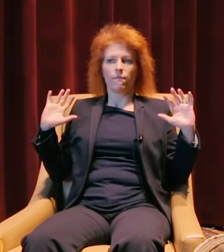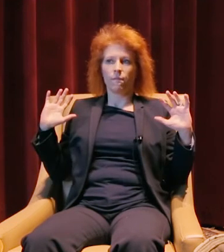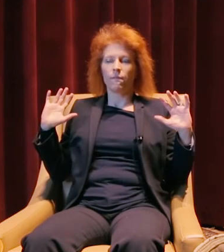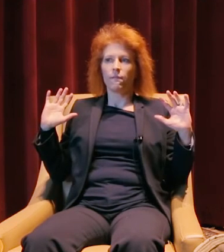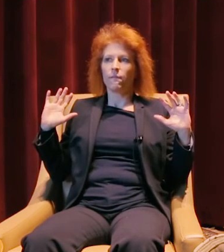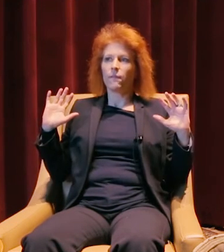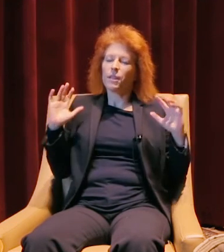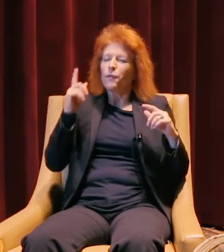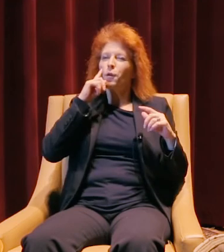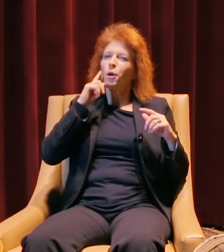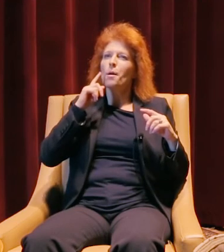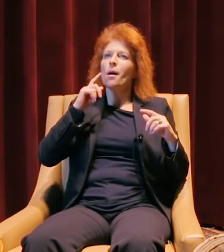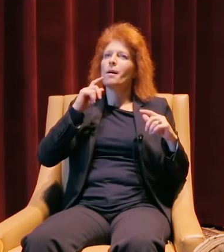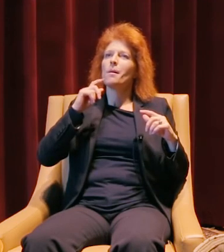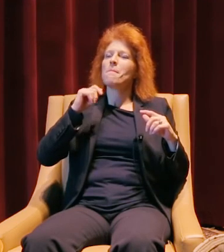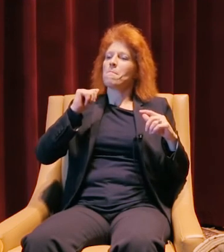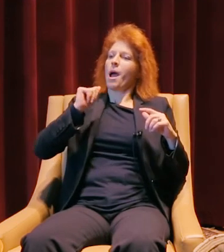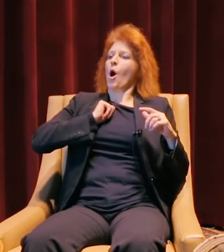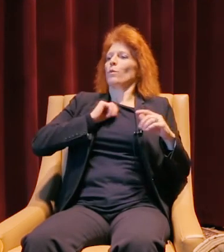Just for my own personal satisfaction.